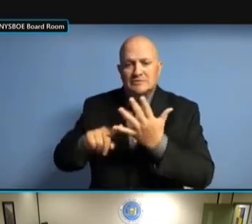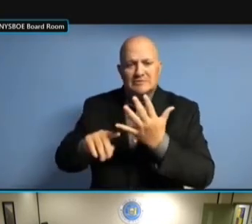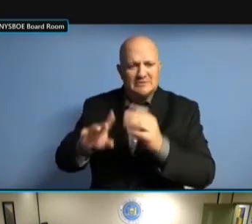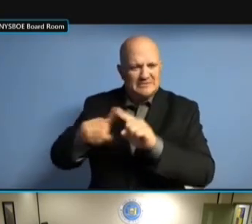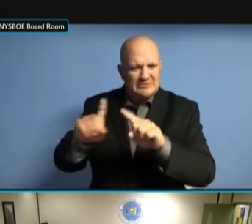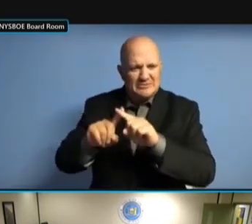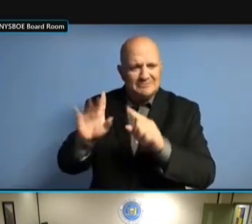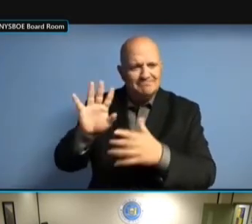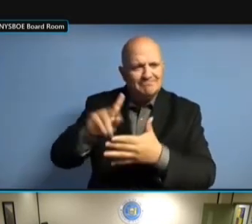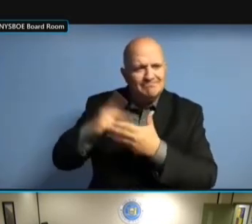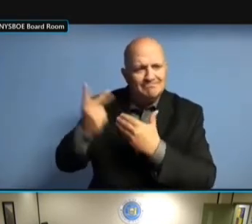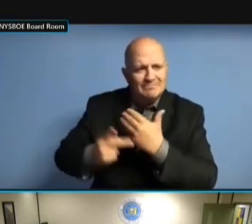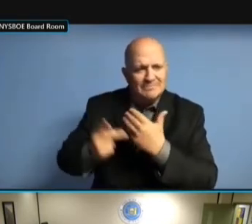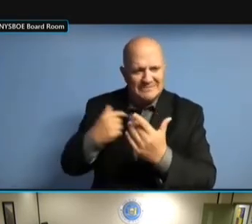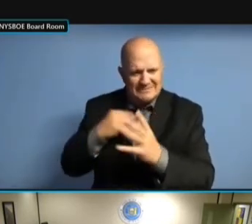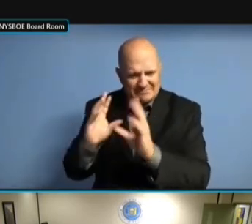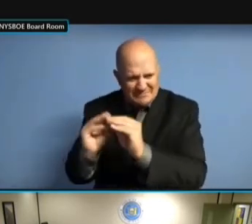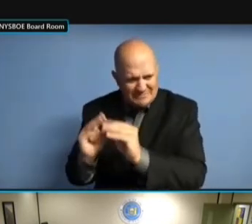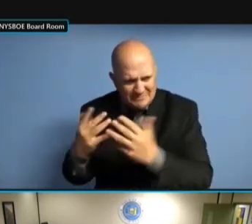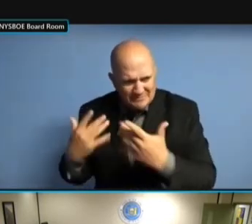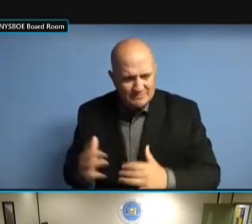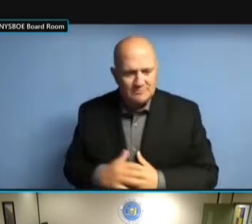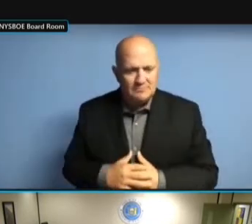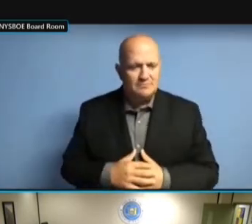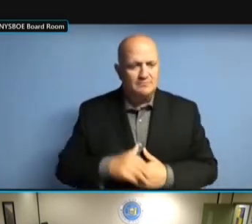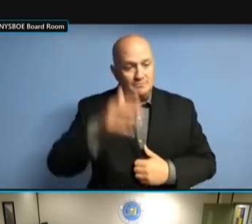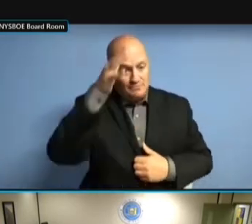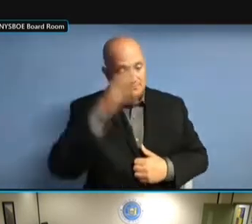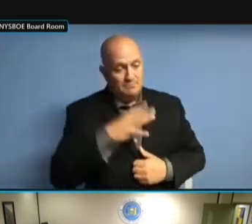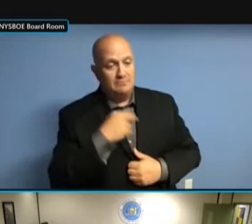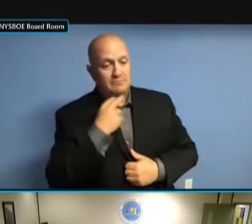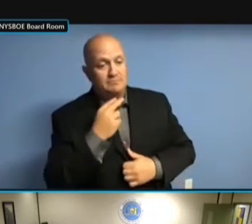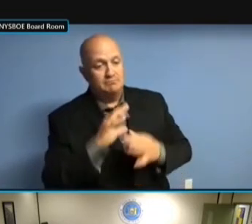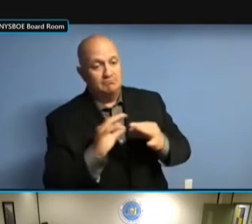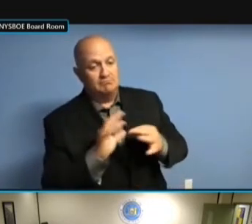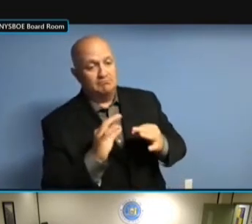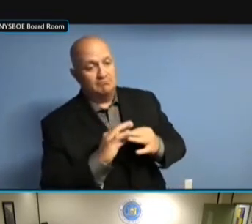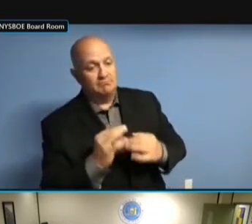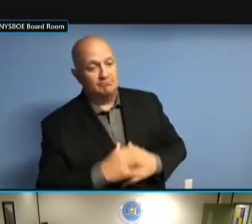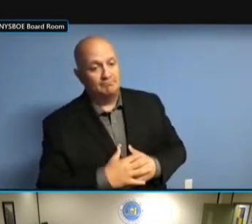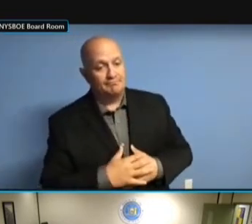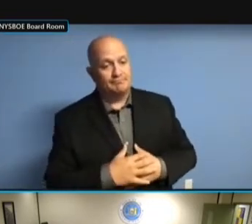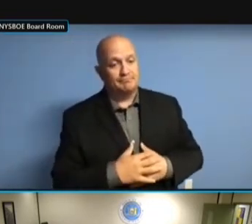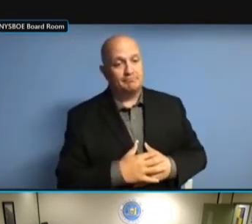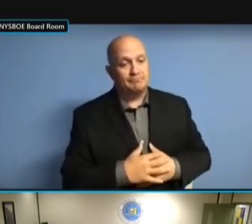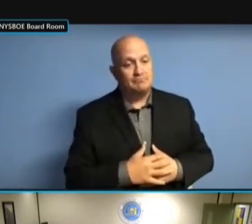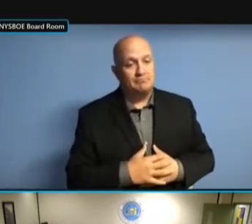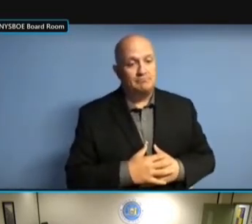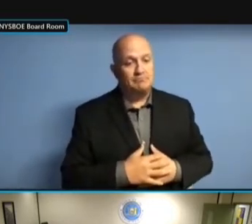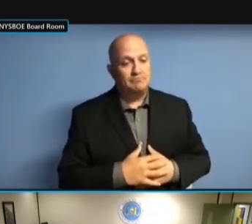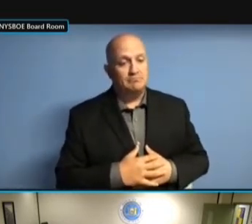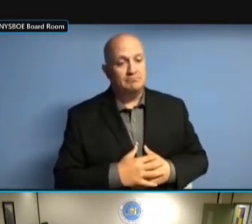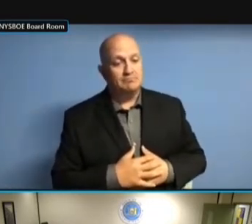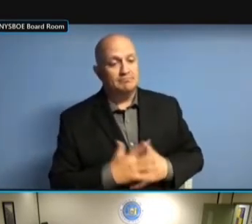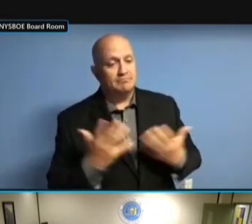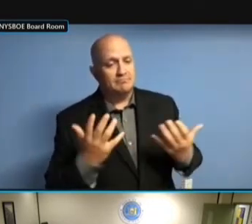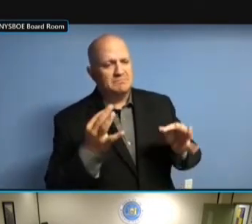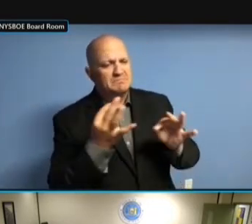YOU BREEZED THROUGH WITH A SENTENCE ON MEETING WITH YOU BREEZED THROUGH WITH A SENTENCE ON MEETING WITH ES&S SENTENCE ON MEETING WITH ES&S SENTENCE ON MEETING WITH ES&S WITH SENTENCE ON MEETING WITH ES&S WITH CERTIFICATION SENTENCE ON MEETING WITH ES&S WITH CERTIFICATION ISSUES. WITH CERTIFICATION ISSUES. WITH CERTIFICATION ISSUES. >> WITH CERTIFICATION ISSUES. >> WELL, WITH CERTIFICATION ISSUES. >> WELL, I WITH CERTIFICATION ISSUES. >> WELL, I THOUGHT WITH CERTIFICATION ISSUES. >> WELL, I THOUGHT THAT WITH CERTIFICATION ISSUES. >> WELL, I THOUGHT THAT WAS WELL, I THOUGHT THAT WAS WELL, I THOUGHT THAT WAS PROBABLY WELL, I THOUGHT THAT WAS PROBABLY [ WELL, I THOUGHT THAT WAS PROBABLY [ INAUDIBLE WELL, I THOUGHT THAT WAS PROBABLY . PROBABLY . PROBABLY . NICK PROBABLY . NICK AND PROBABLY . NICK AND I PROBABLY . NICK AND I DID